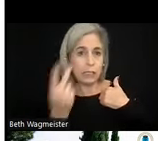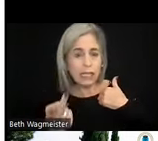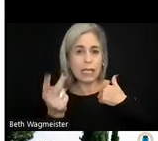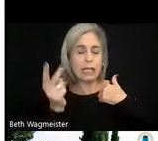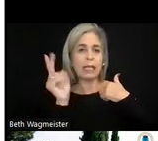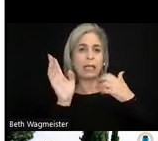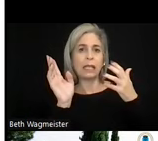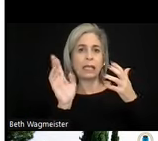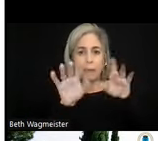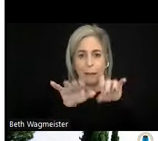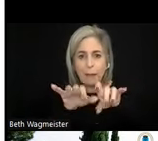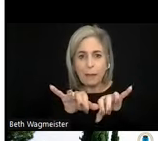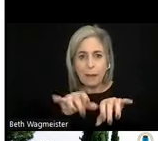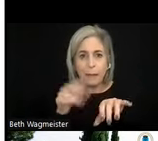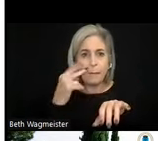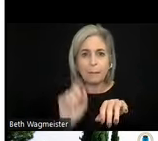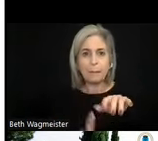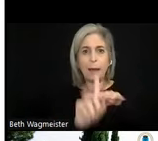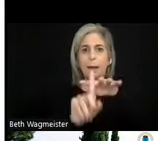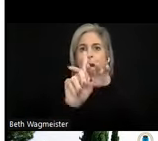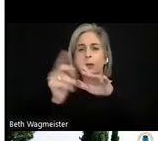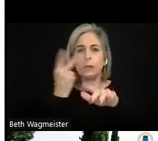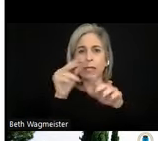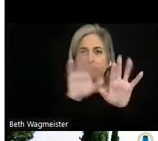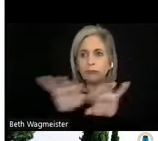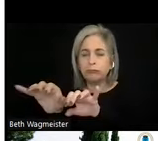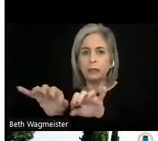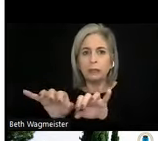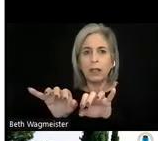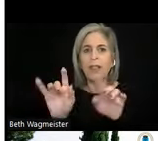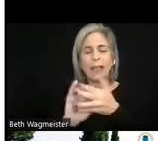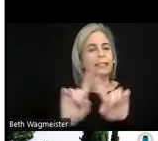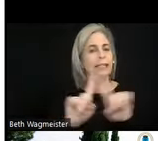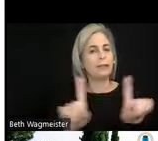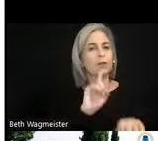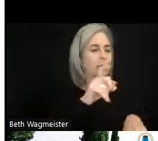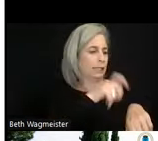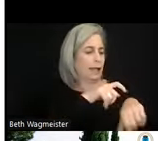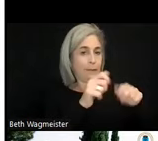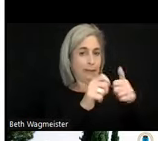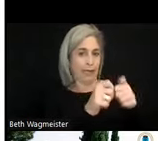they are typed by the other person. That's the main difference between Real-time text and chat.